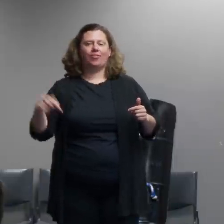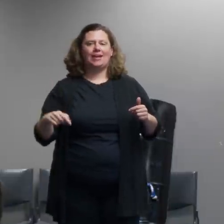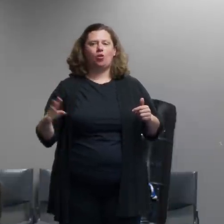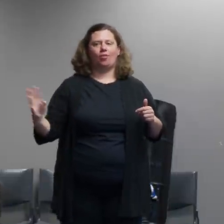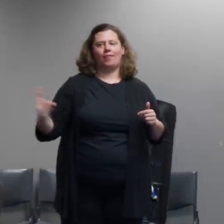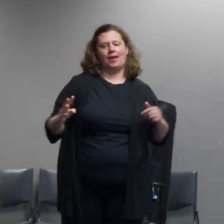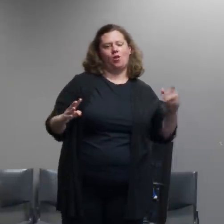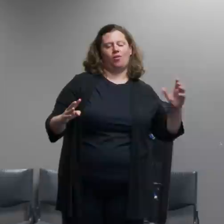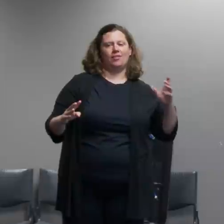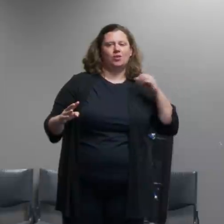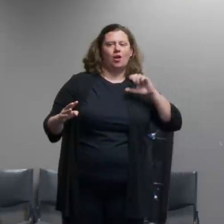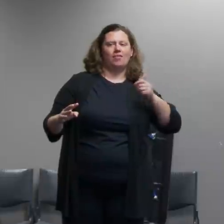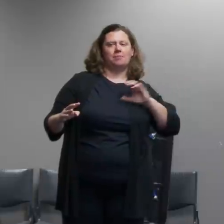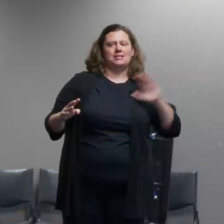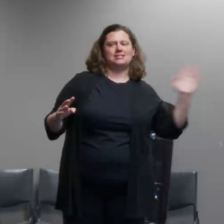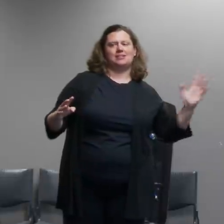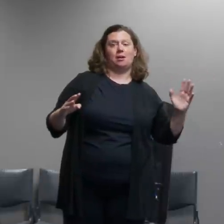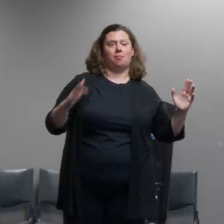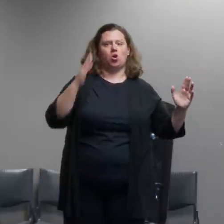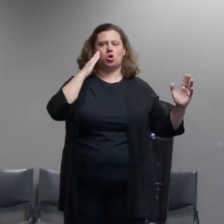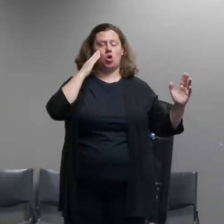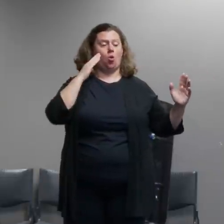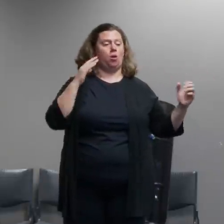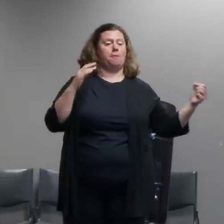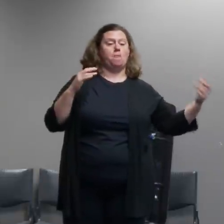doing the crimes so the question is why not have